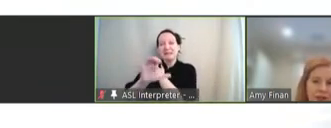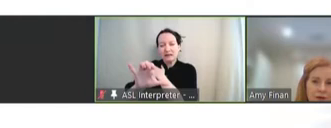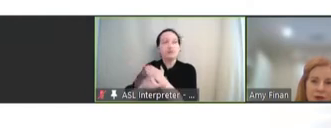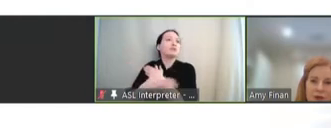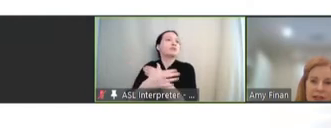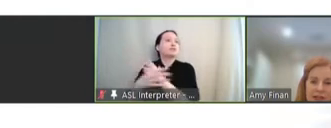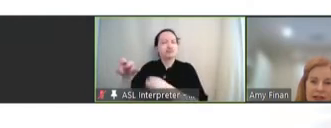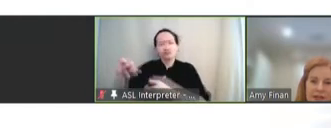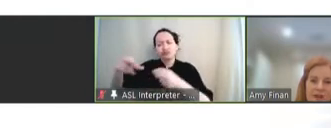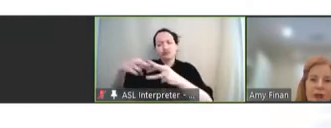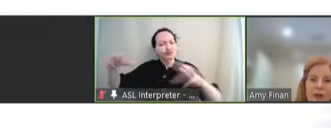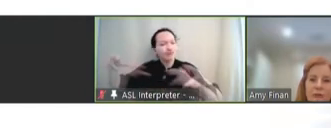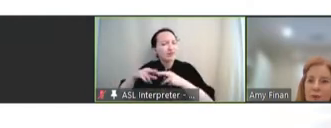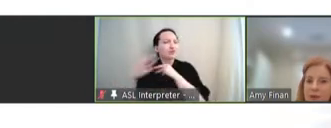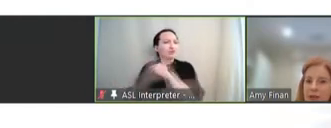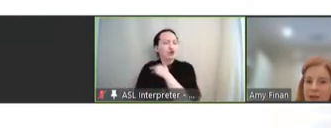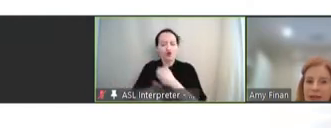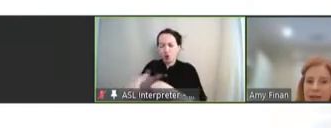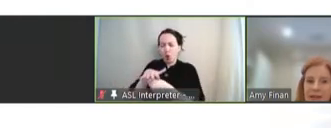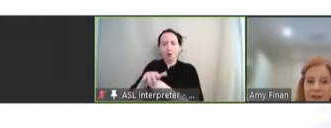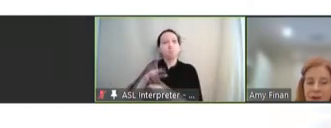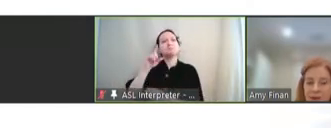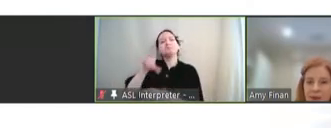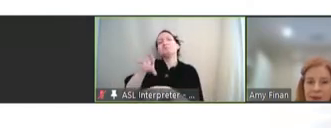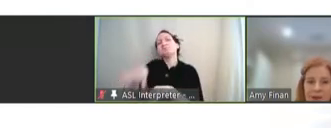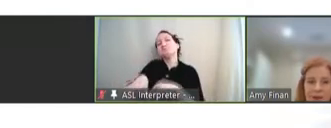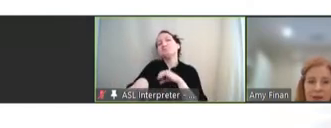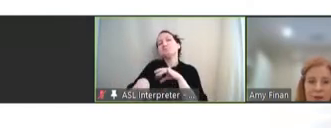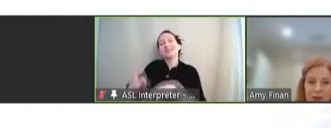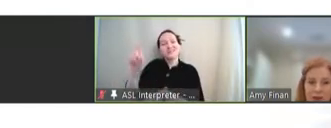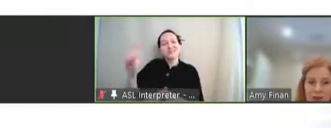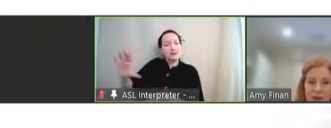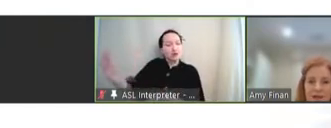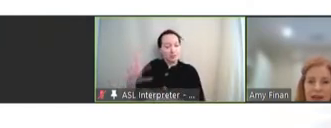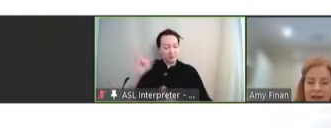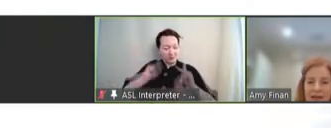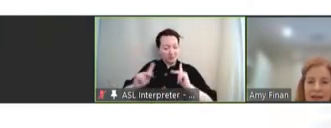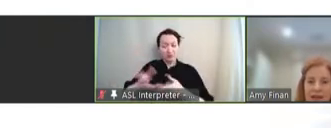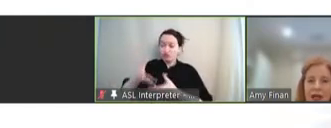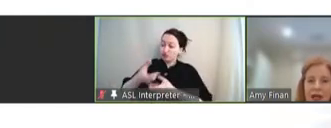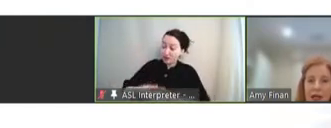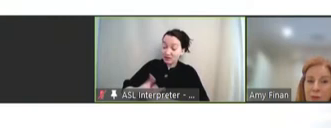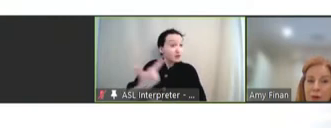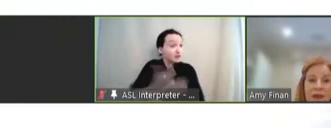and local insights representing the needs of their citizens in building trust in vaccines and moving